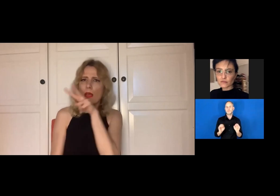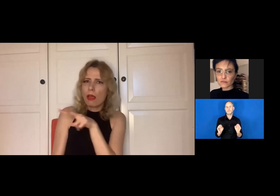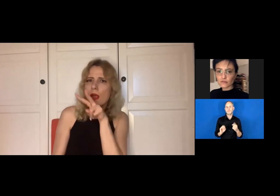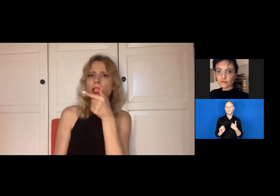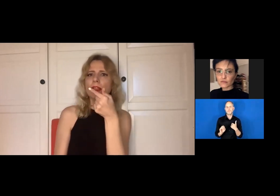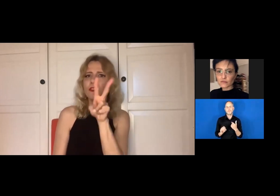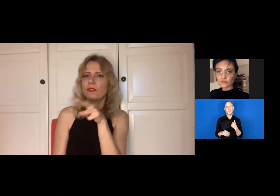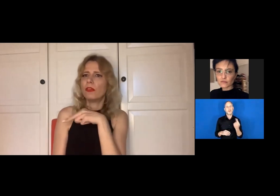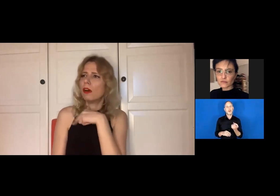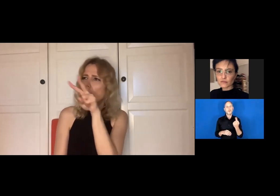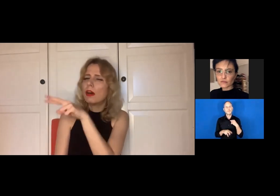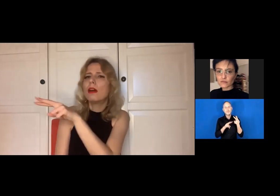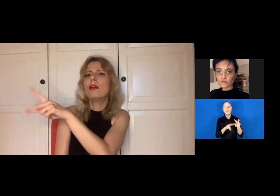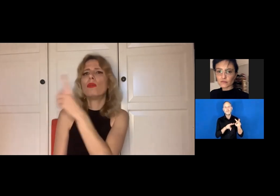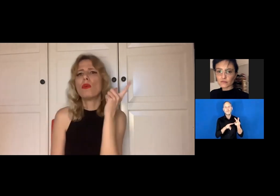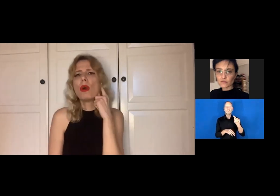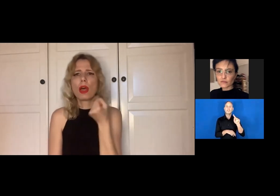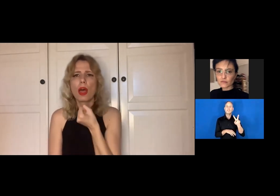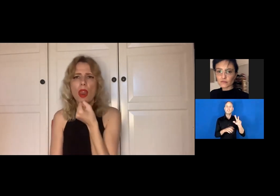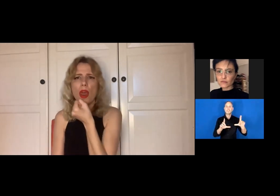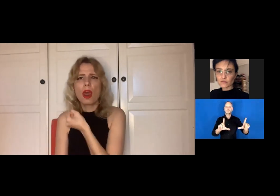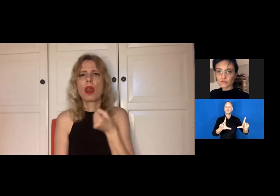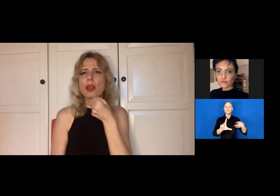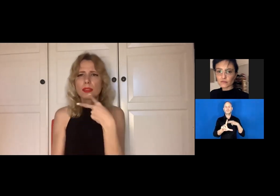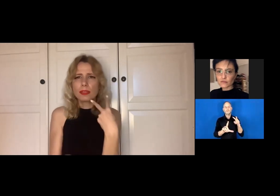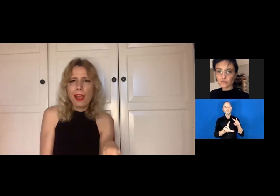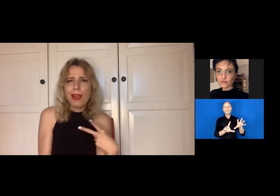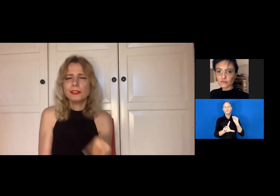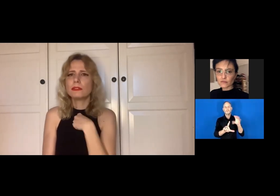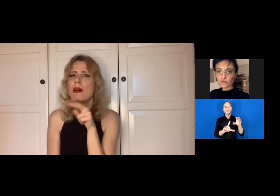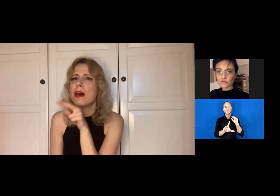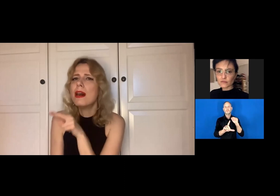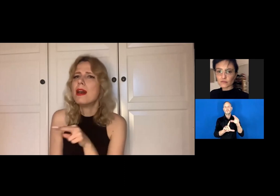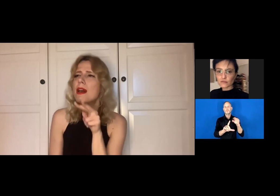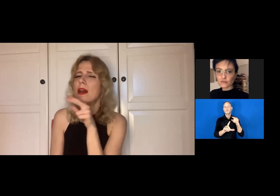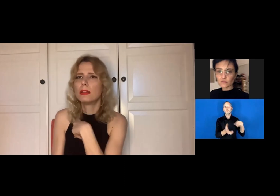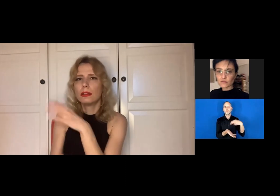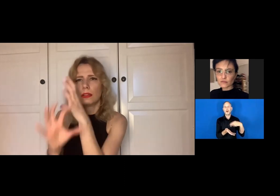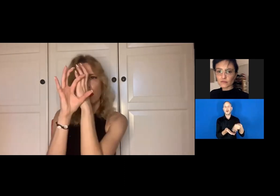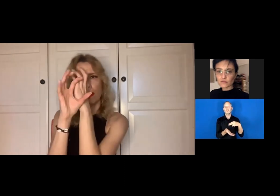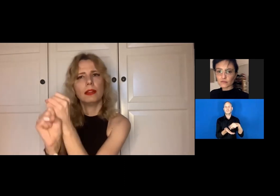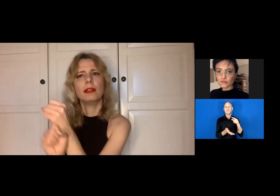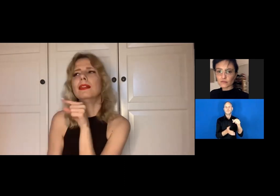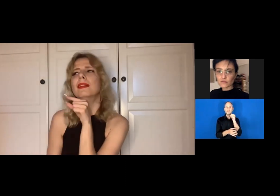When I was growing up, I could see a lot of singers and dancers and performers on TV and I was really drawn to it.